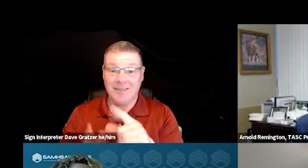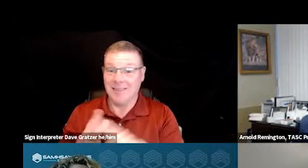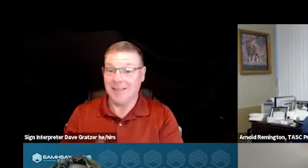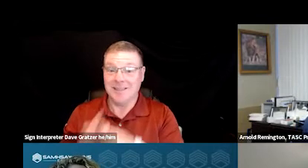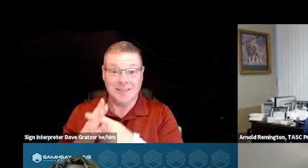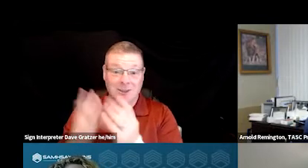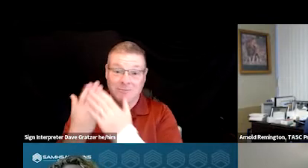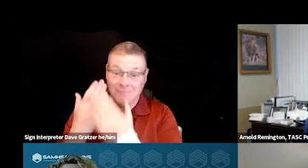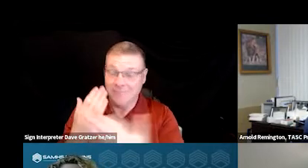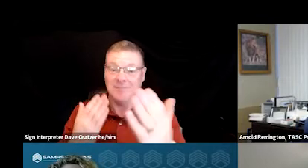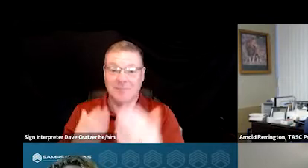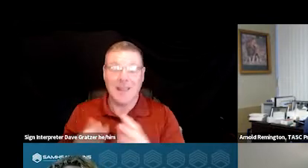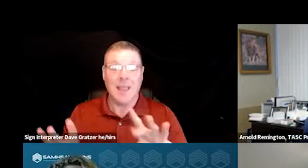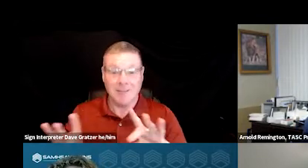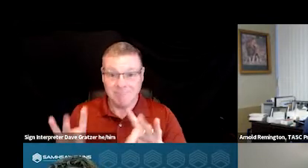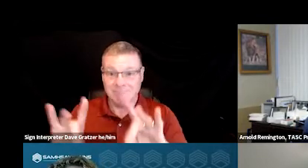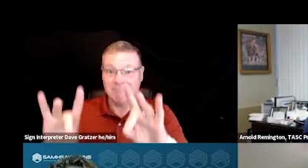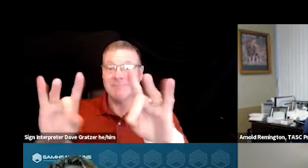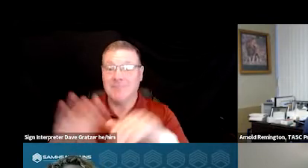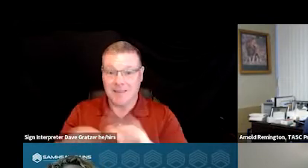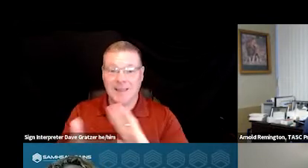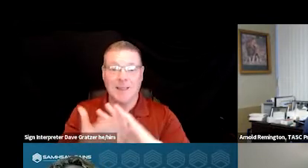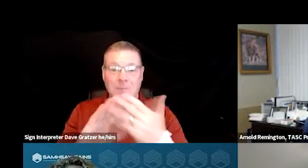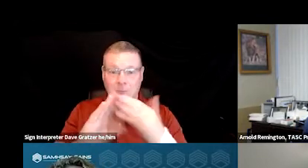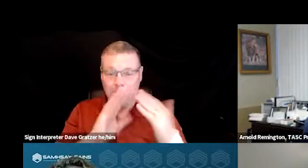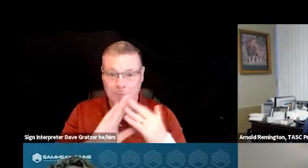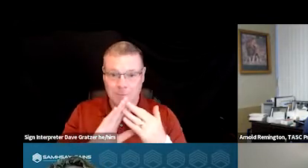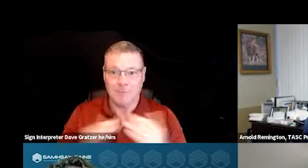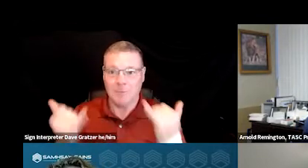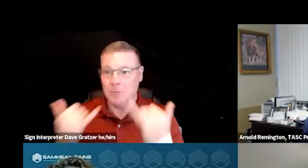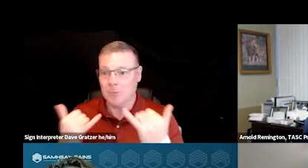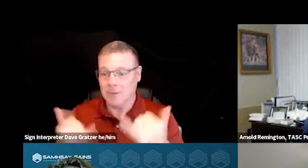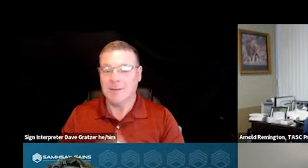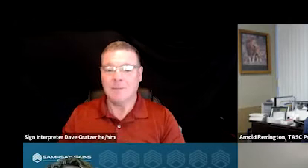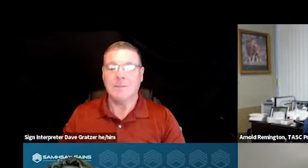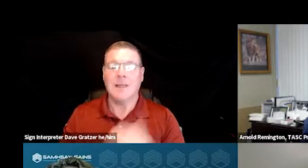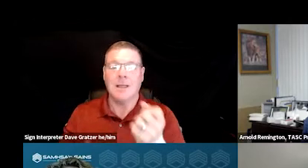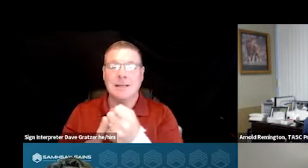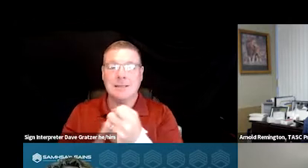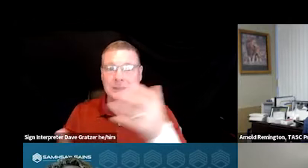And it has caught on quickly in our community. Today, we have expanded our unit